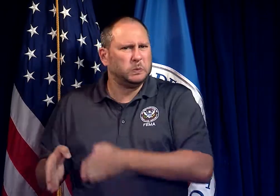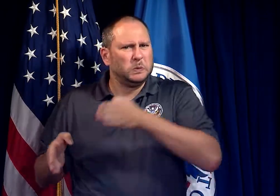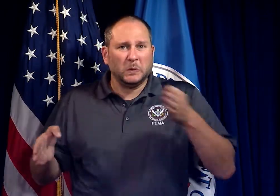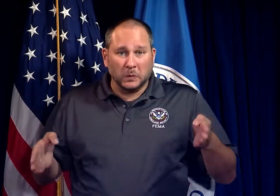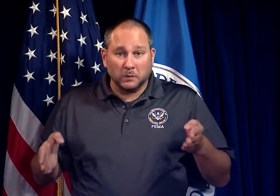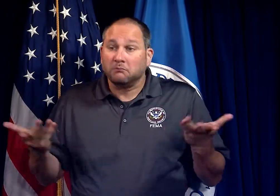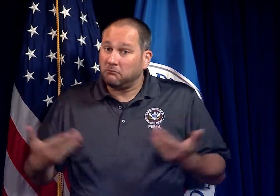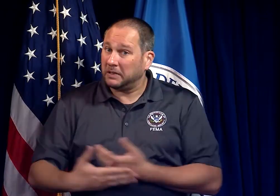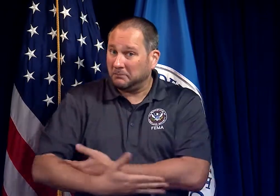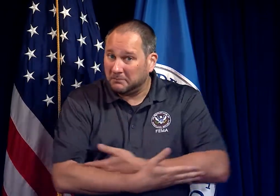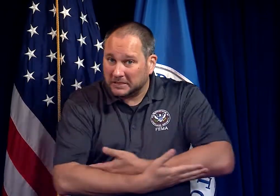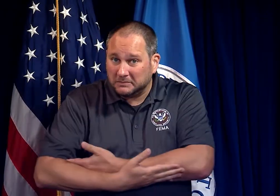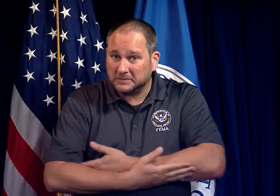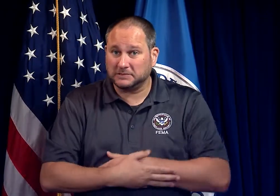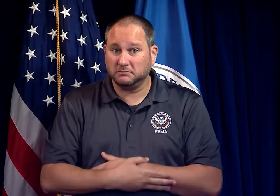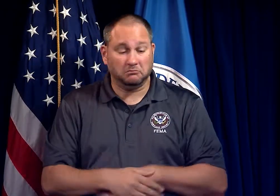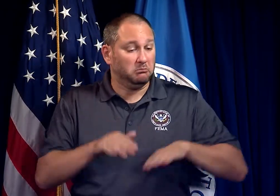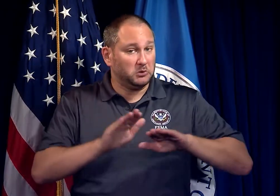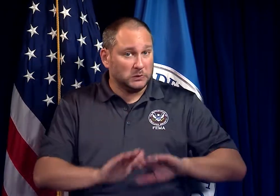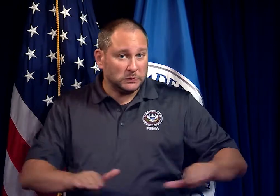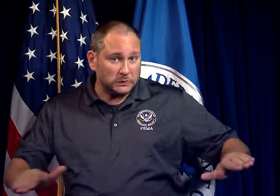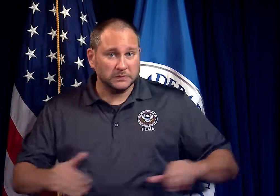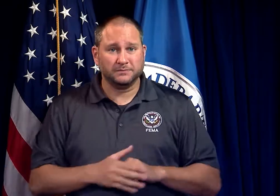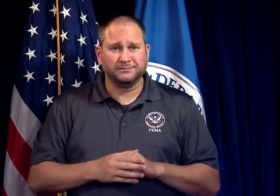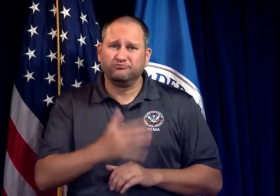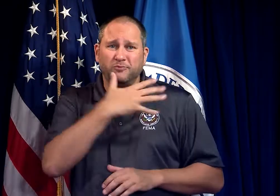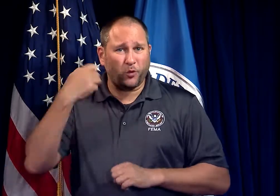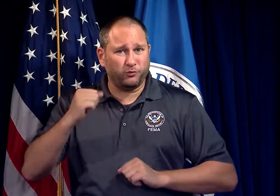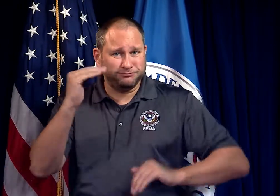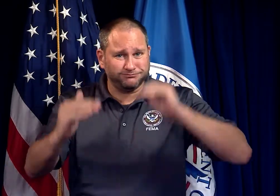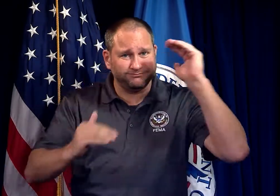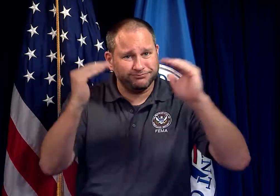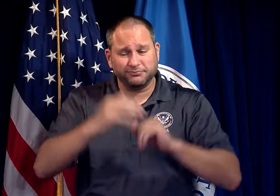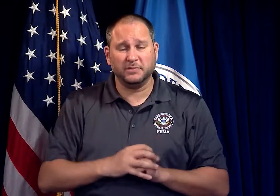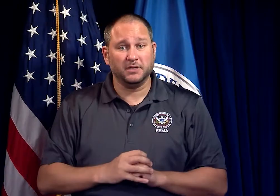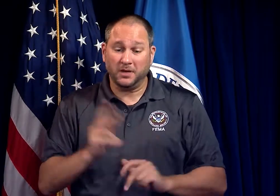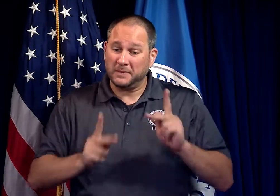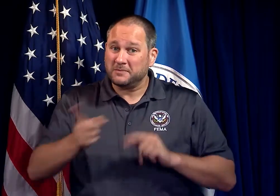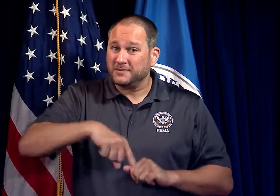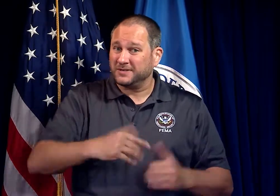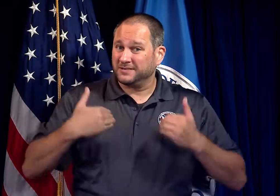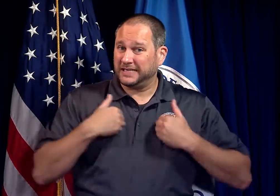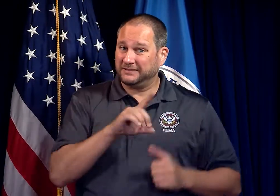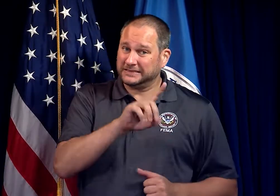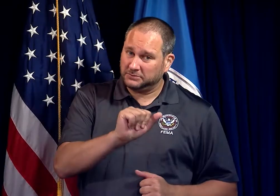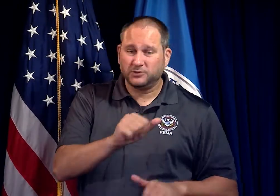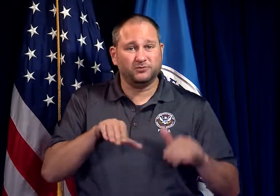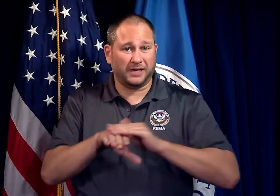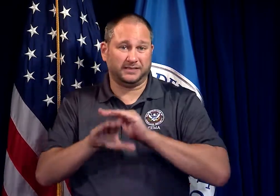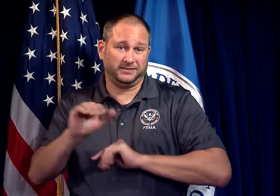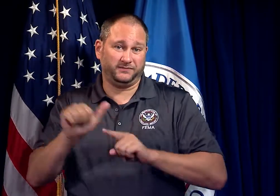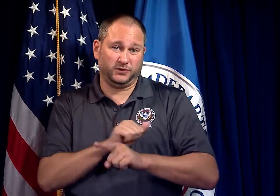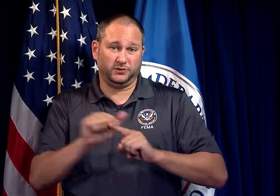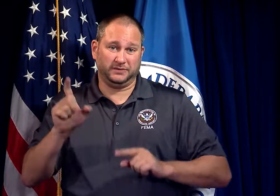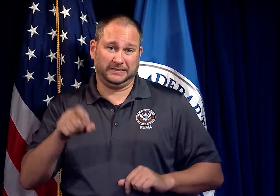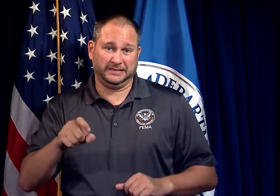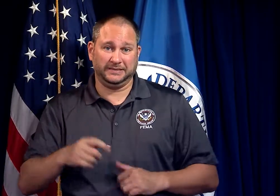such as infants, children, older adults, people with disabilities and others with access and functional needs.